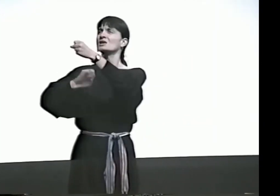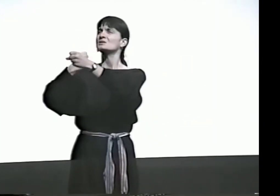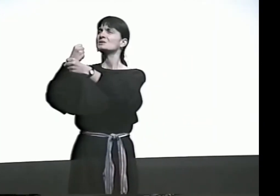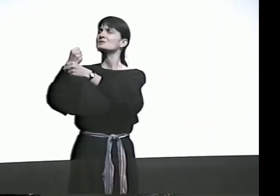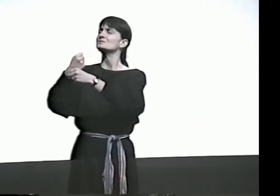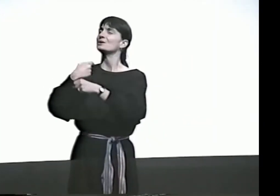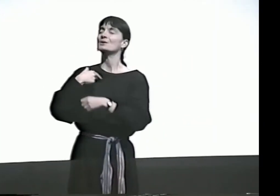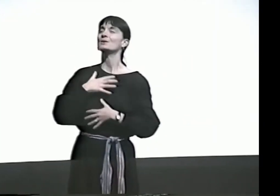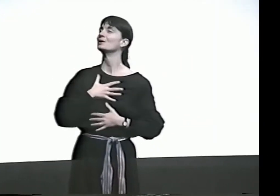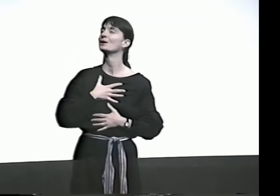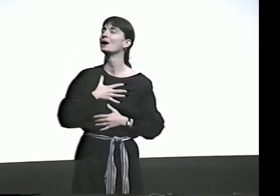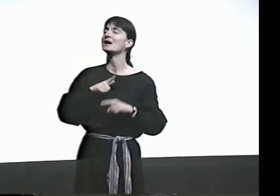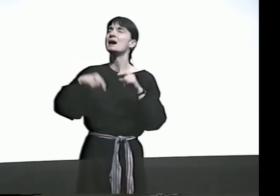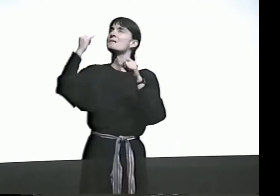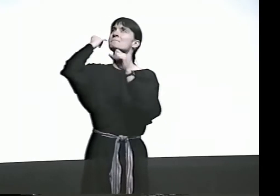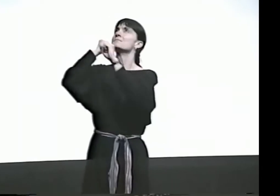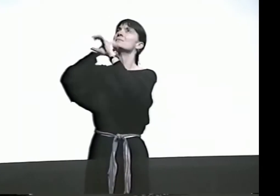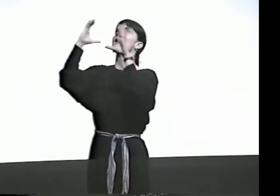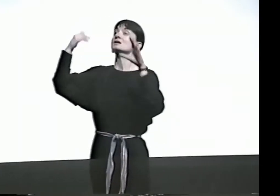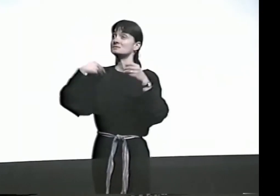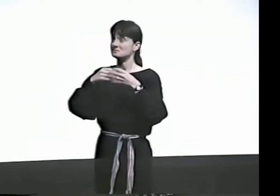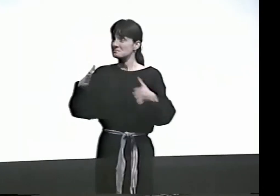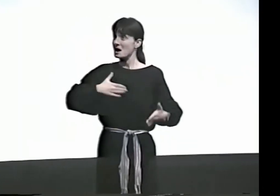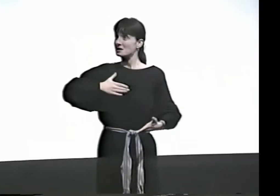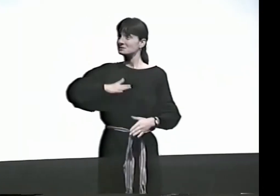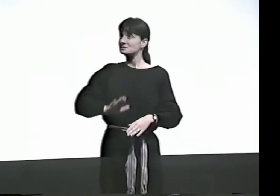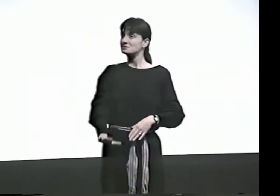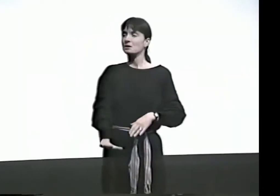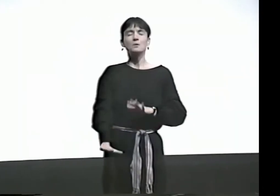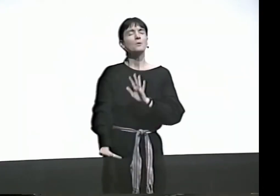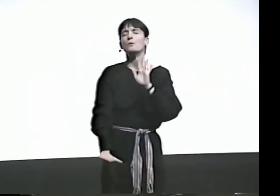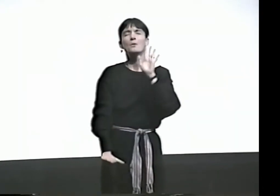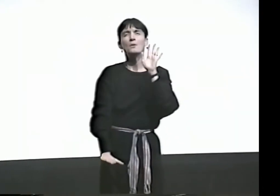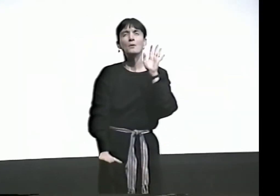AND IT GOES ON FOR YEARS AND YEARS. I CAN'T REALLY IMAGINE IT.